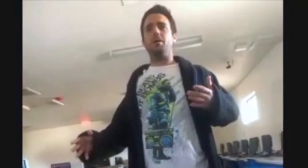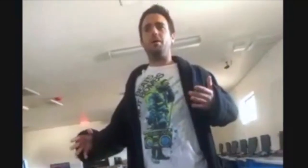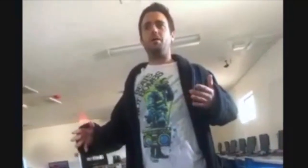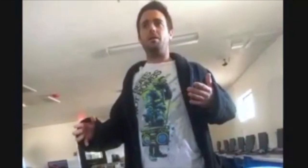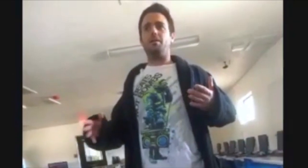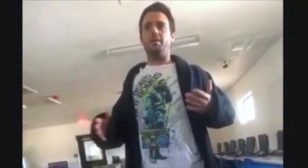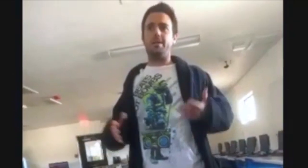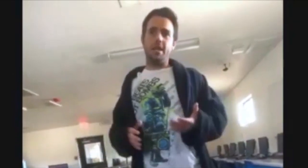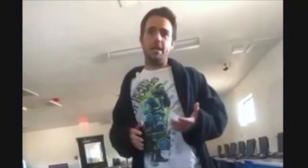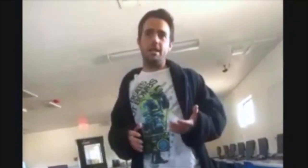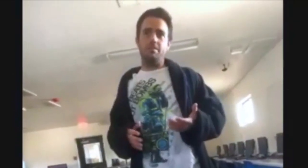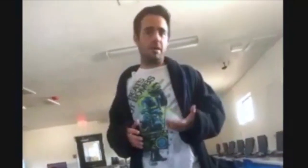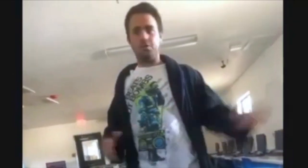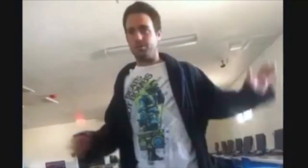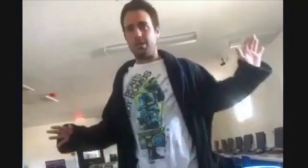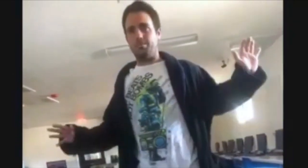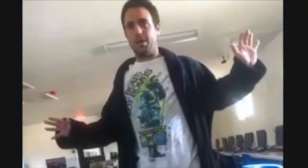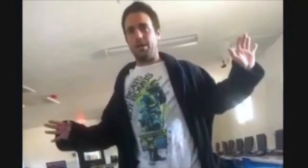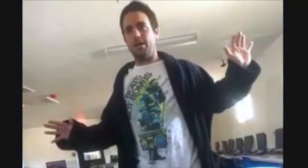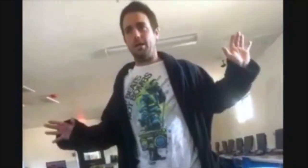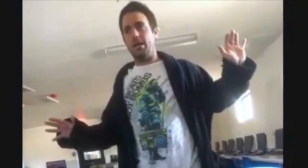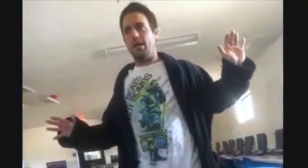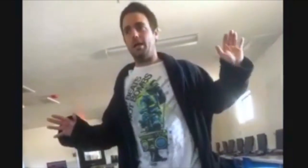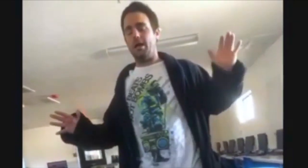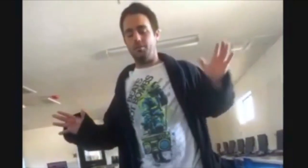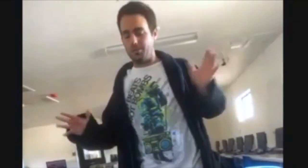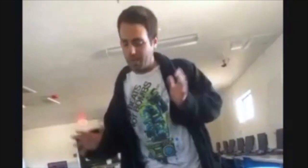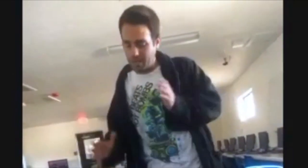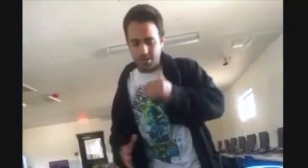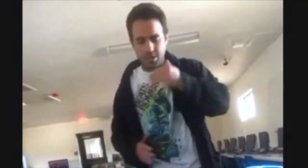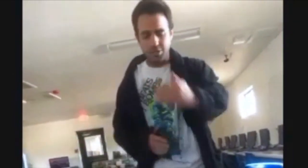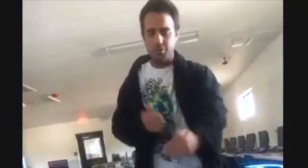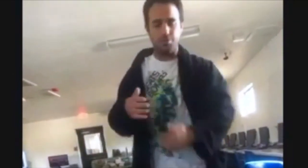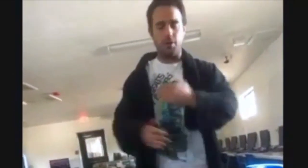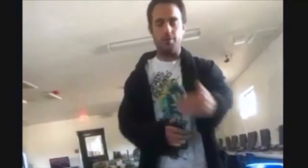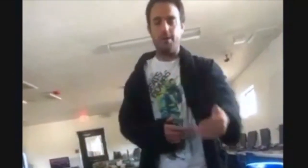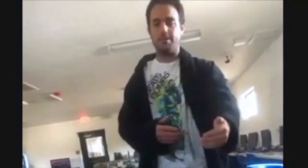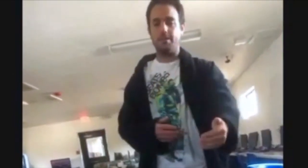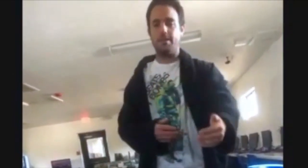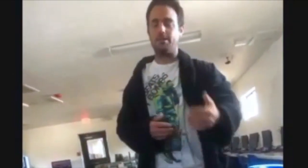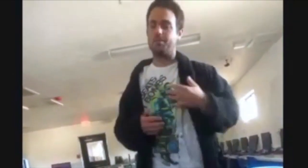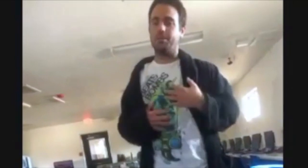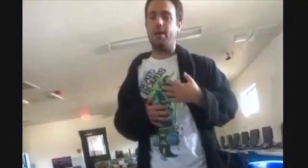But they ... my insurance stopped paying and I was making such good progress, and...